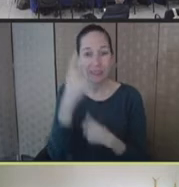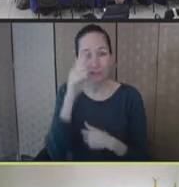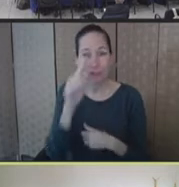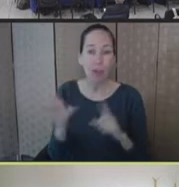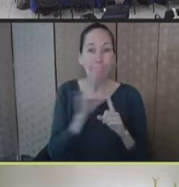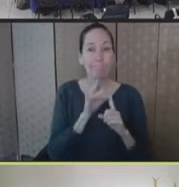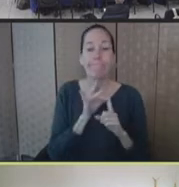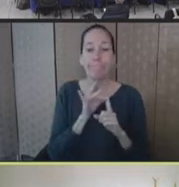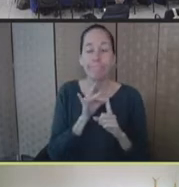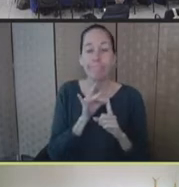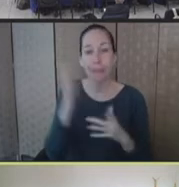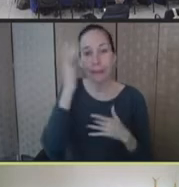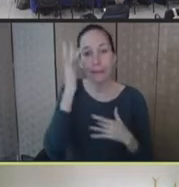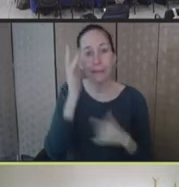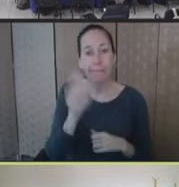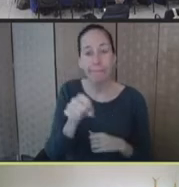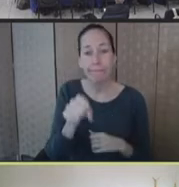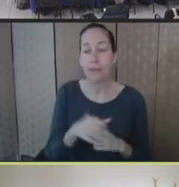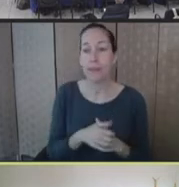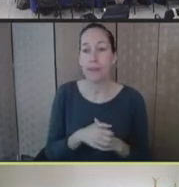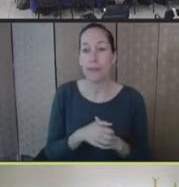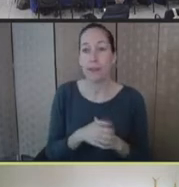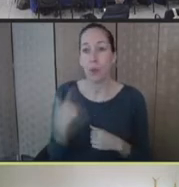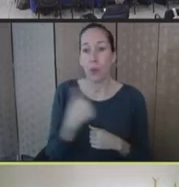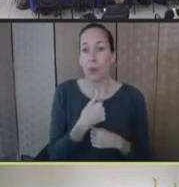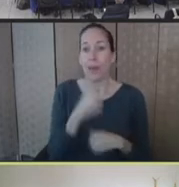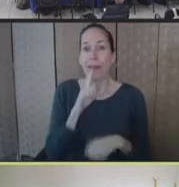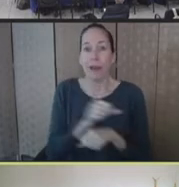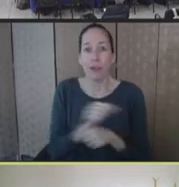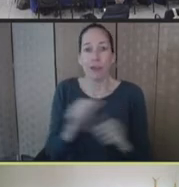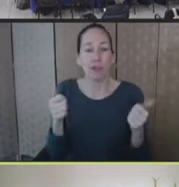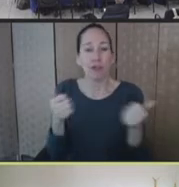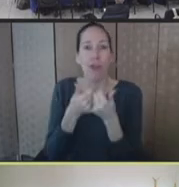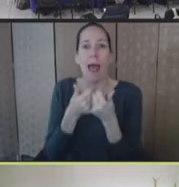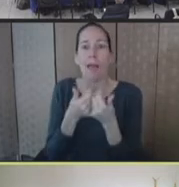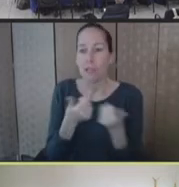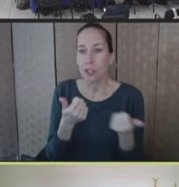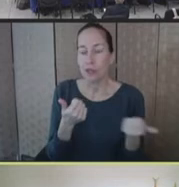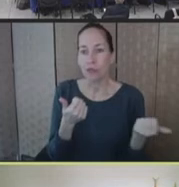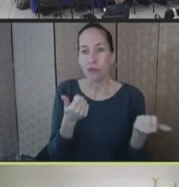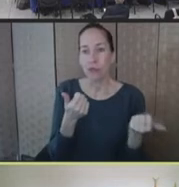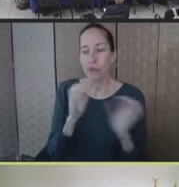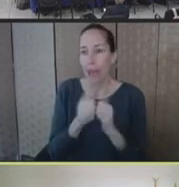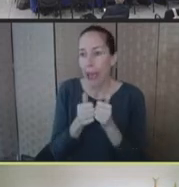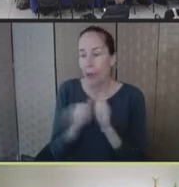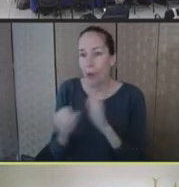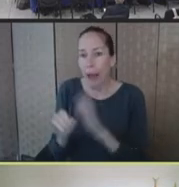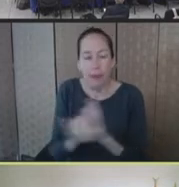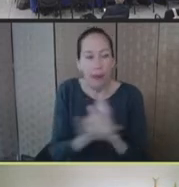actually challenged ourselves with being able to identify the resources, to be able to create